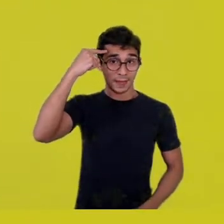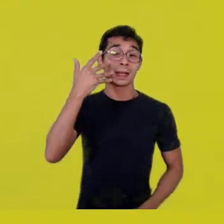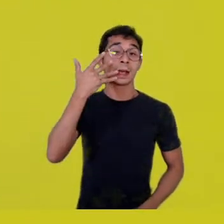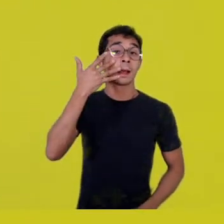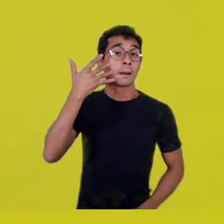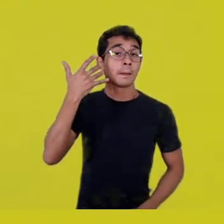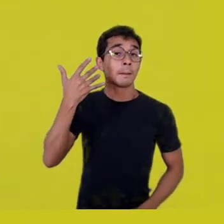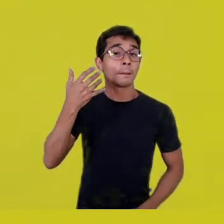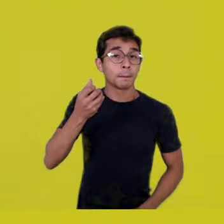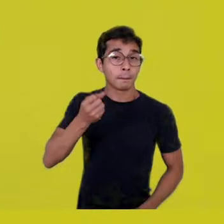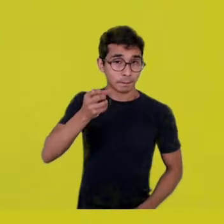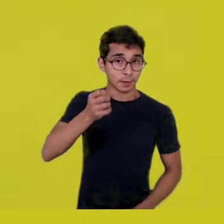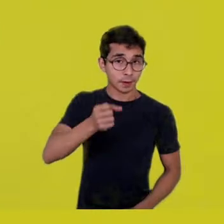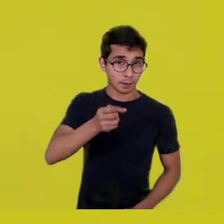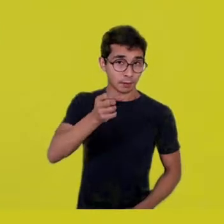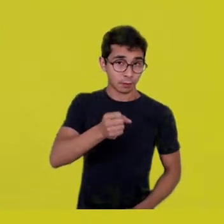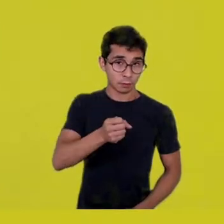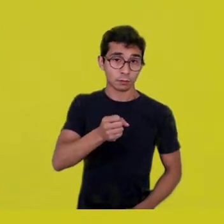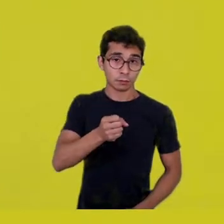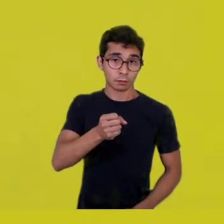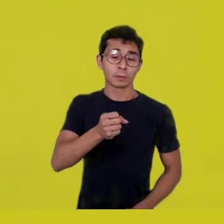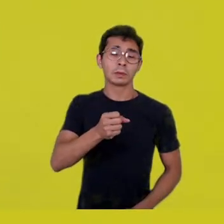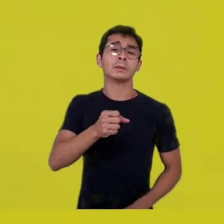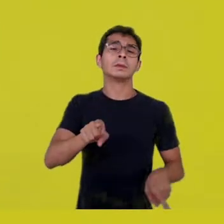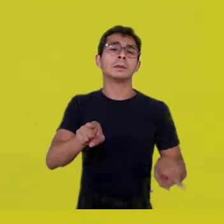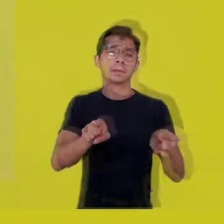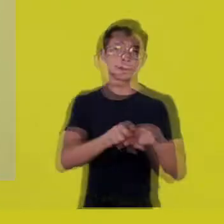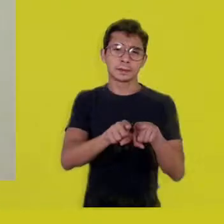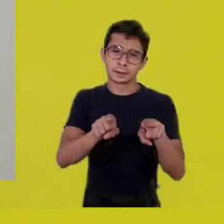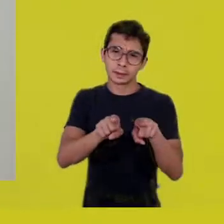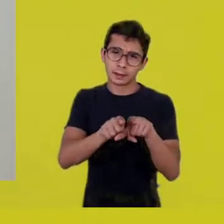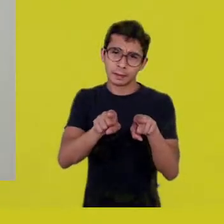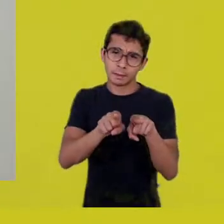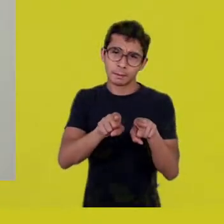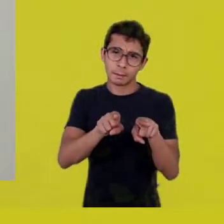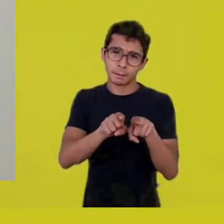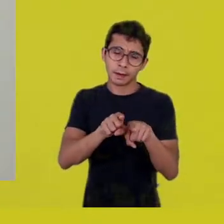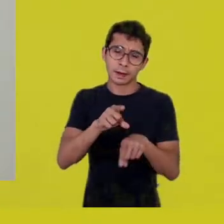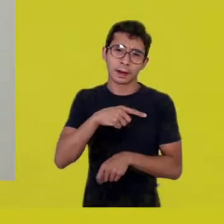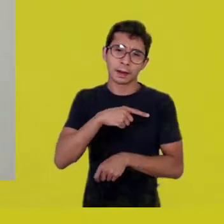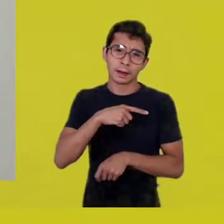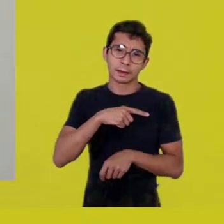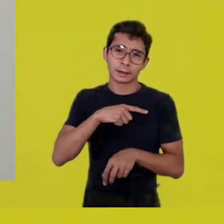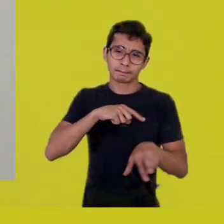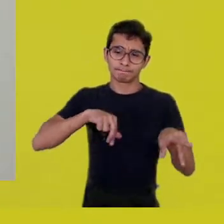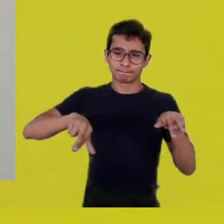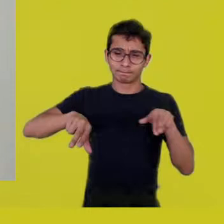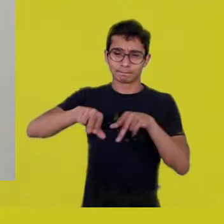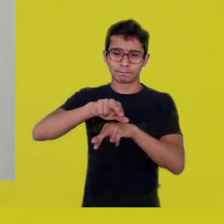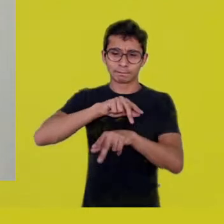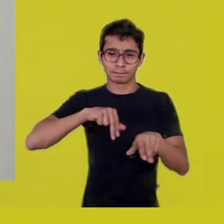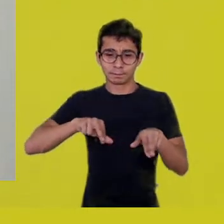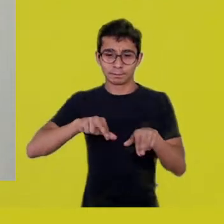into this huge clash of identities.